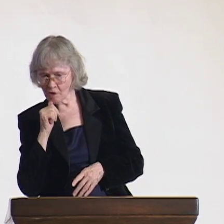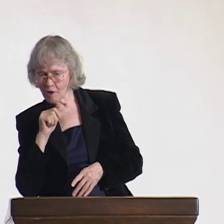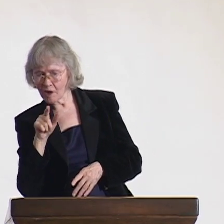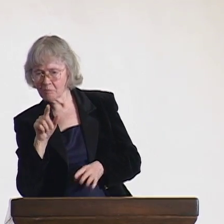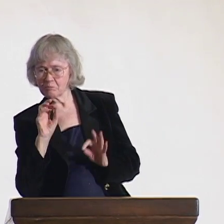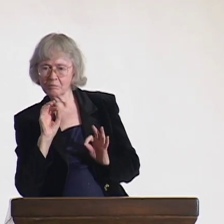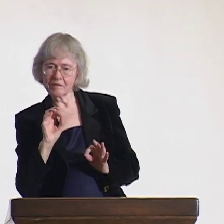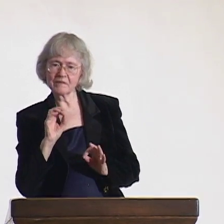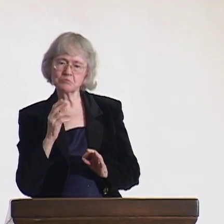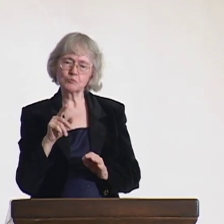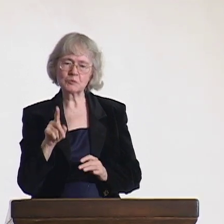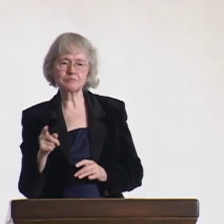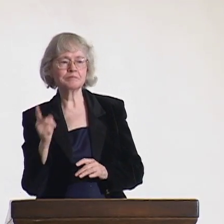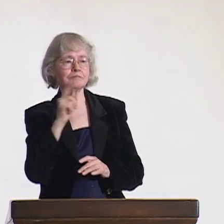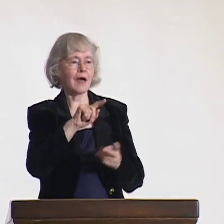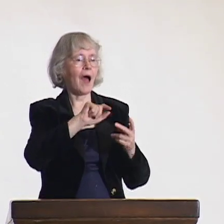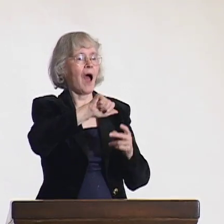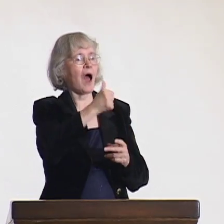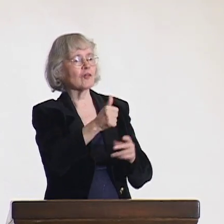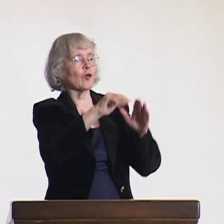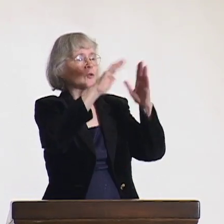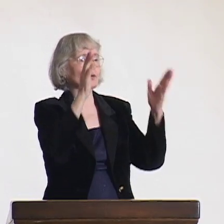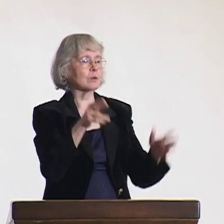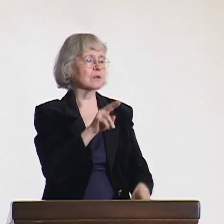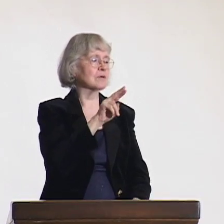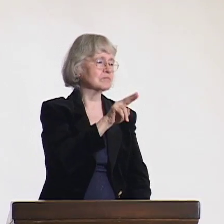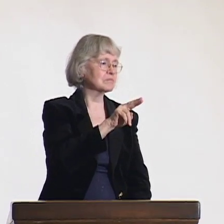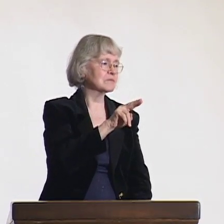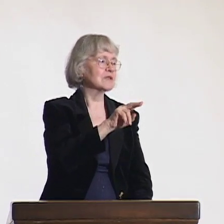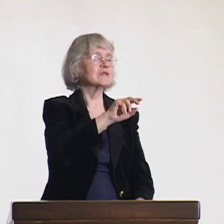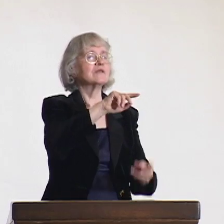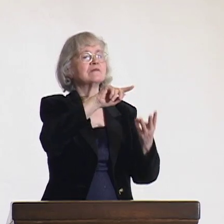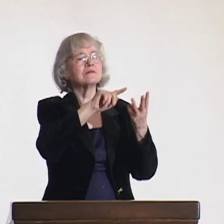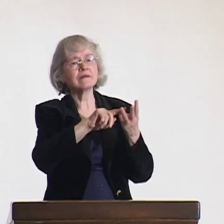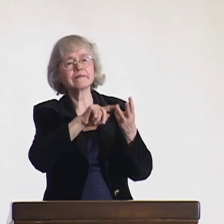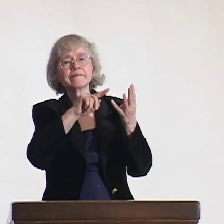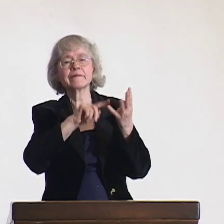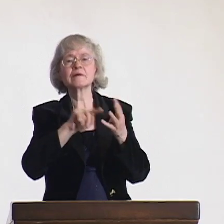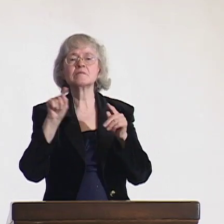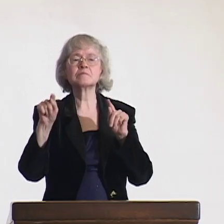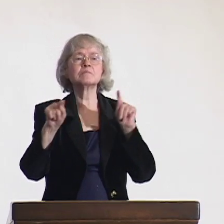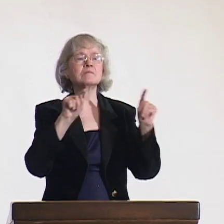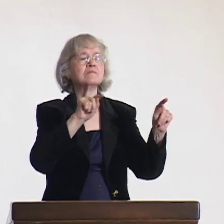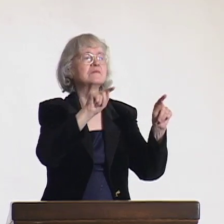looking for available women and then would choose one to his liking.